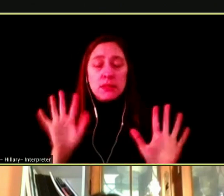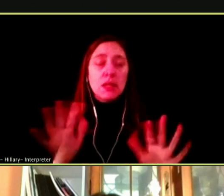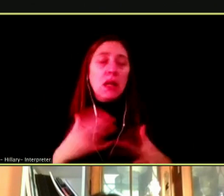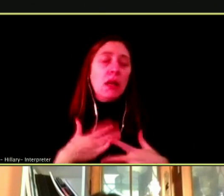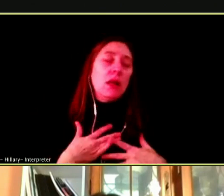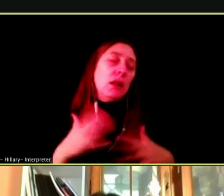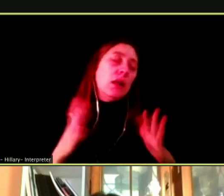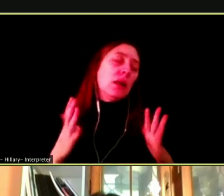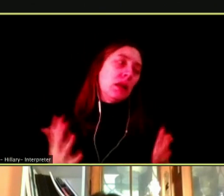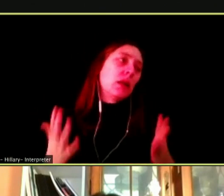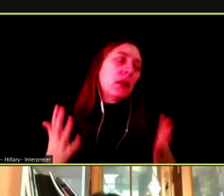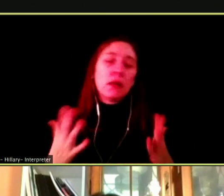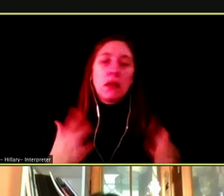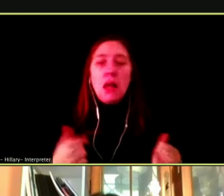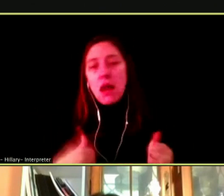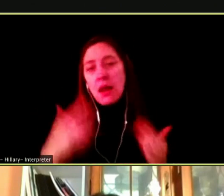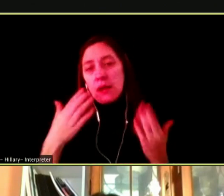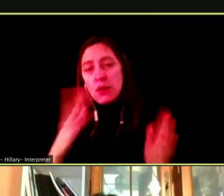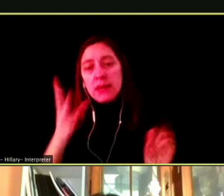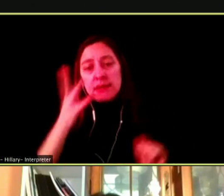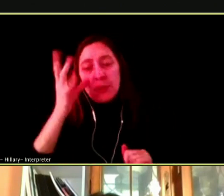AS A PARENT IT BOTHERS ME.